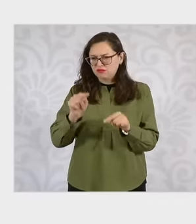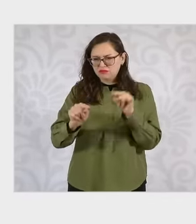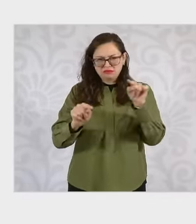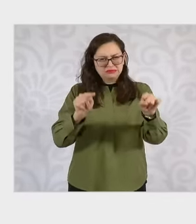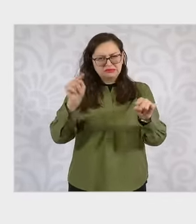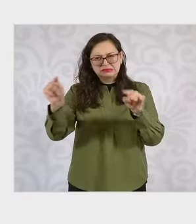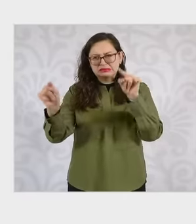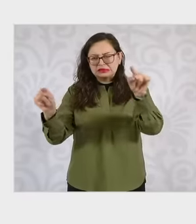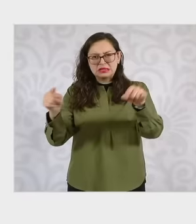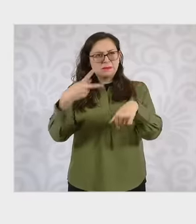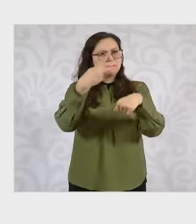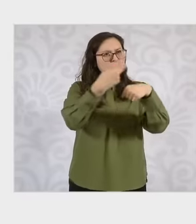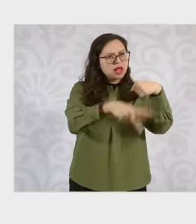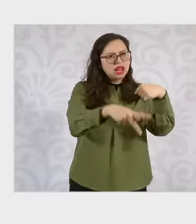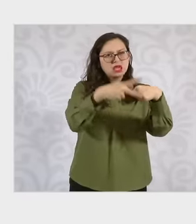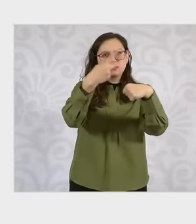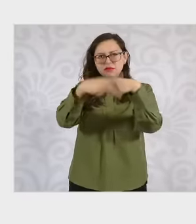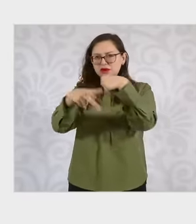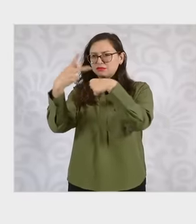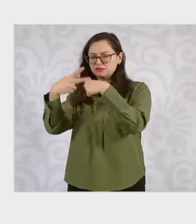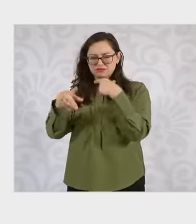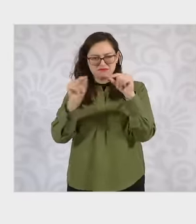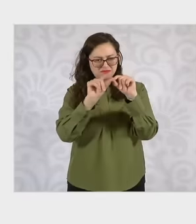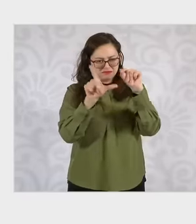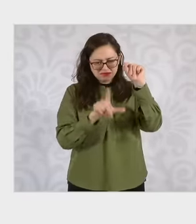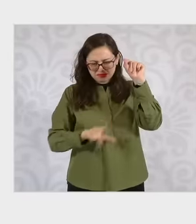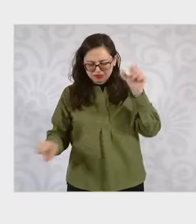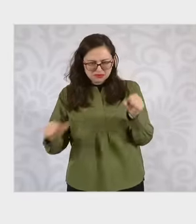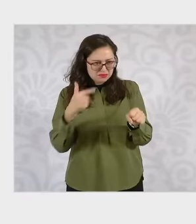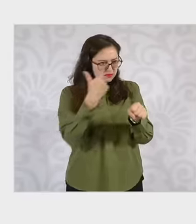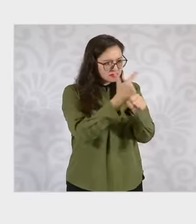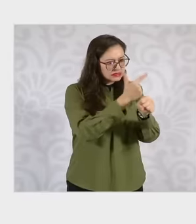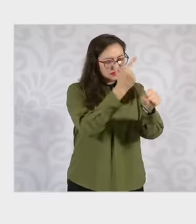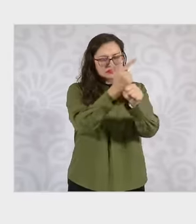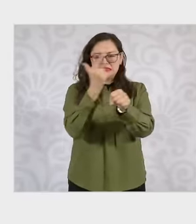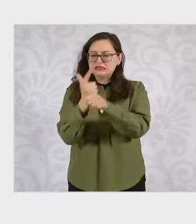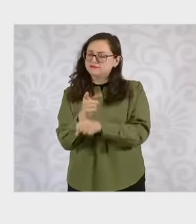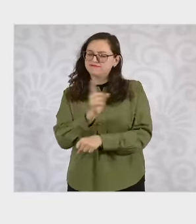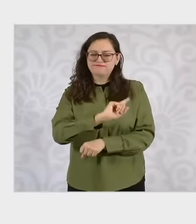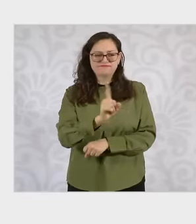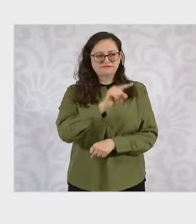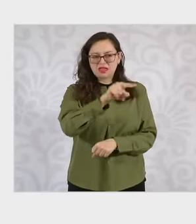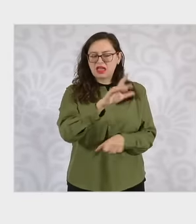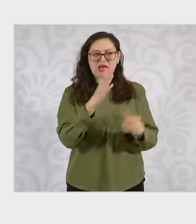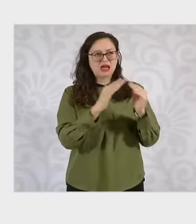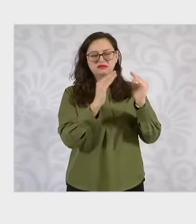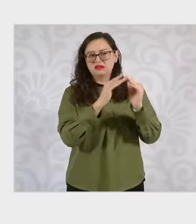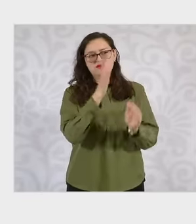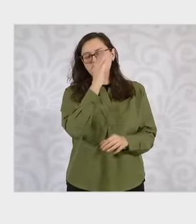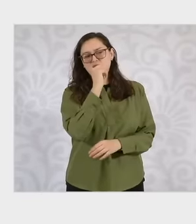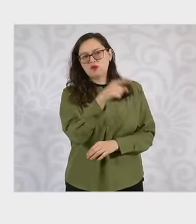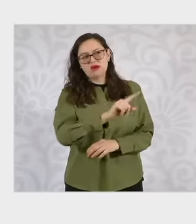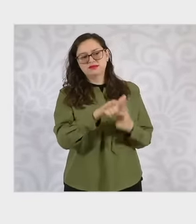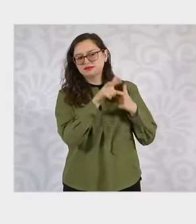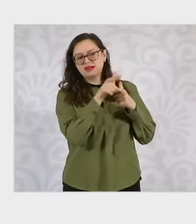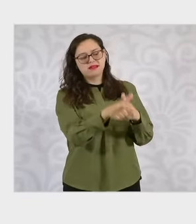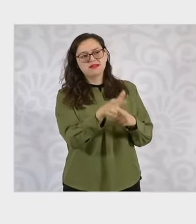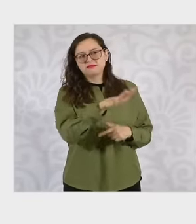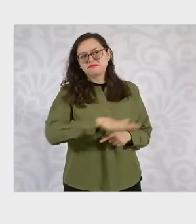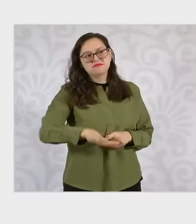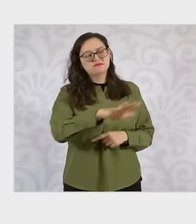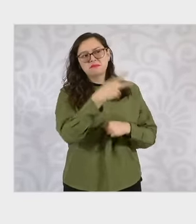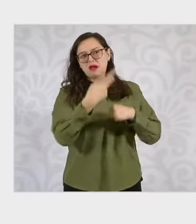the country of families that need to be relocated due to their risk condition and